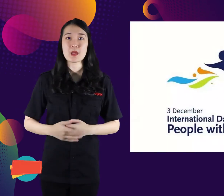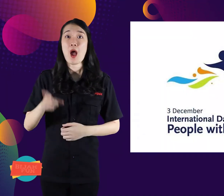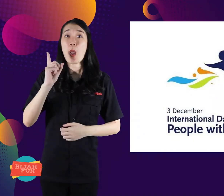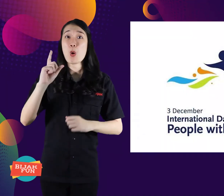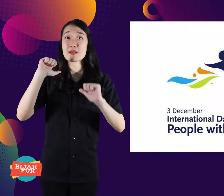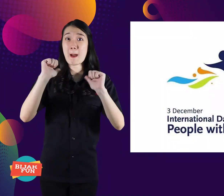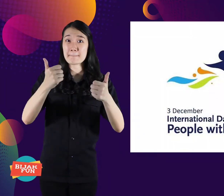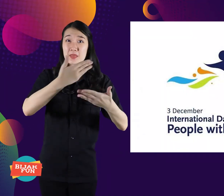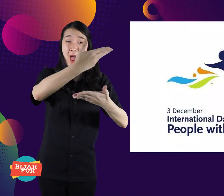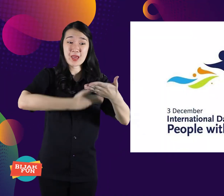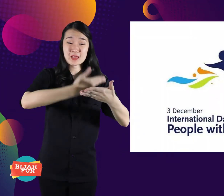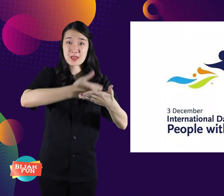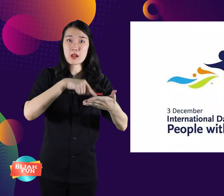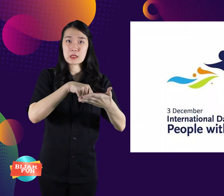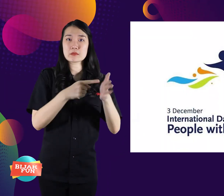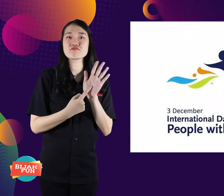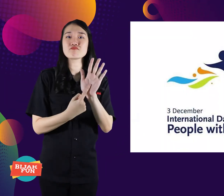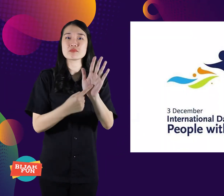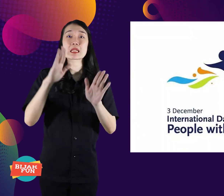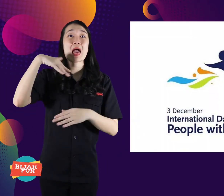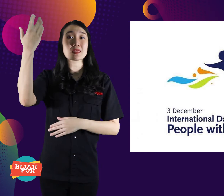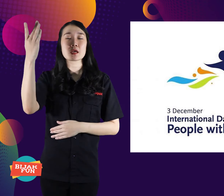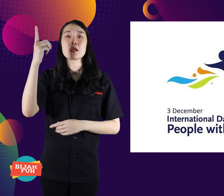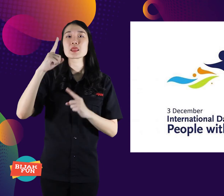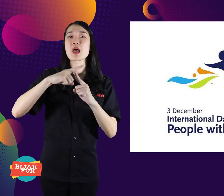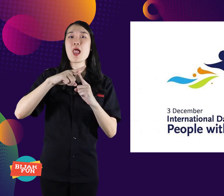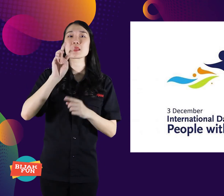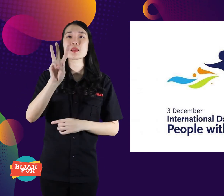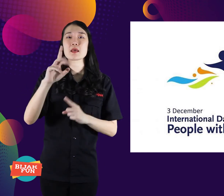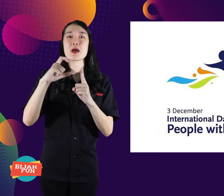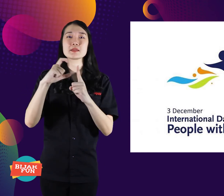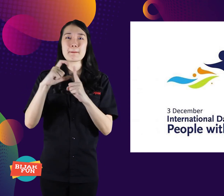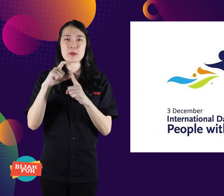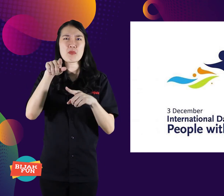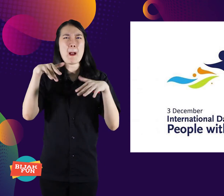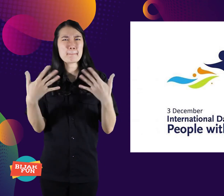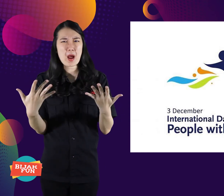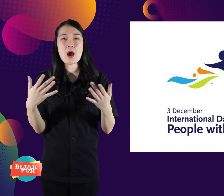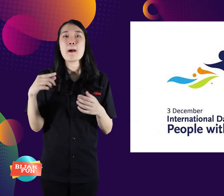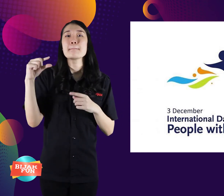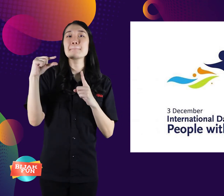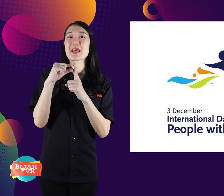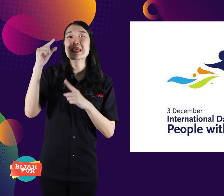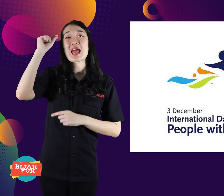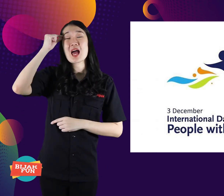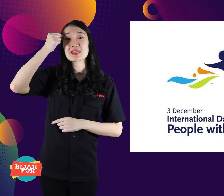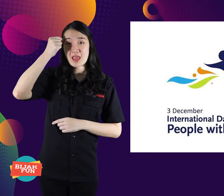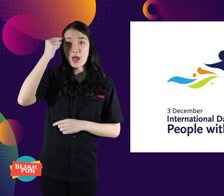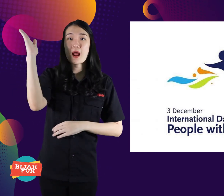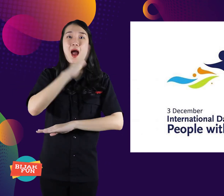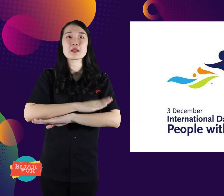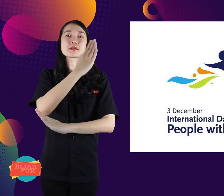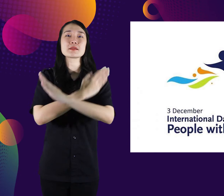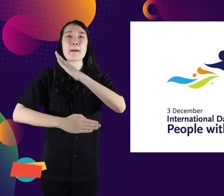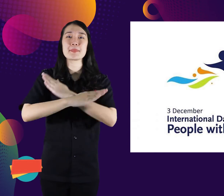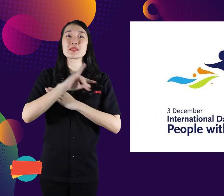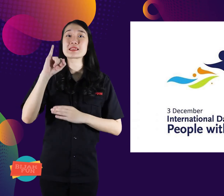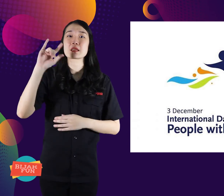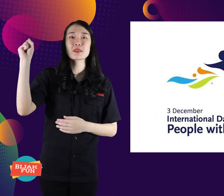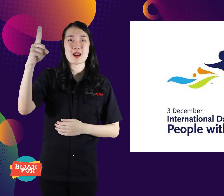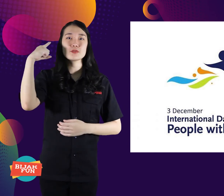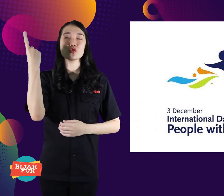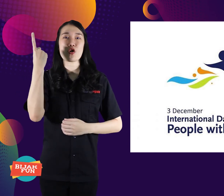If selected, articles for December 3 will be posted at the commemoration of International Disability Day.